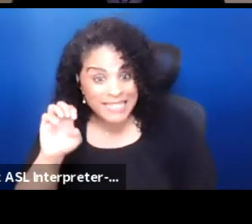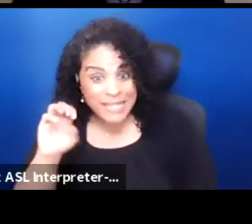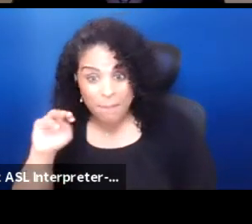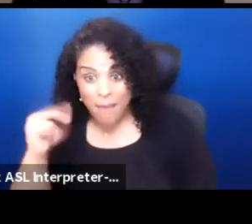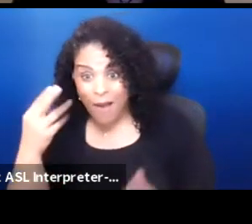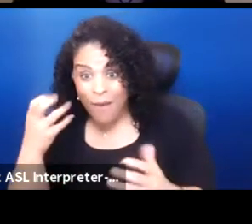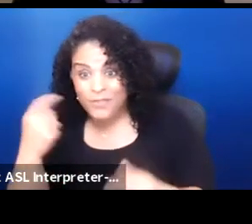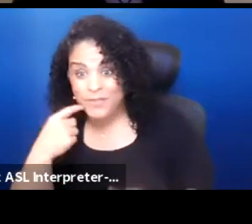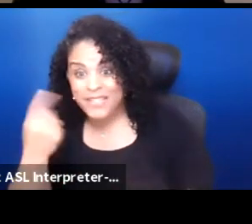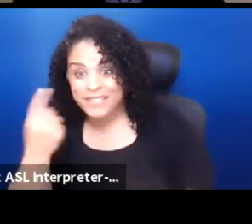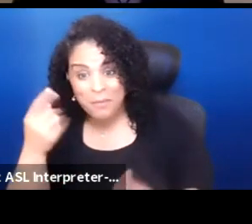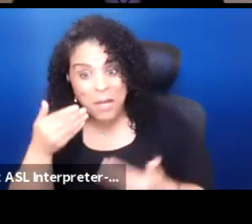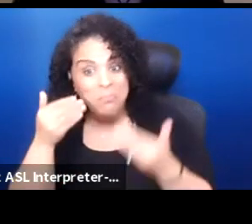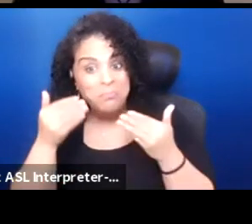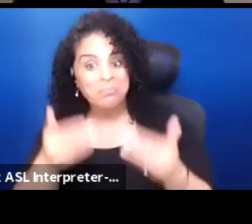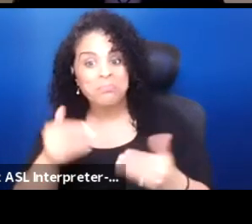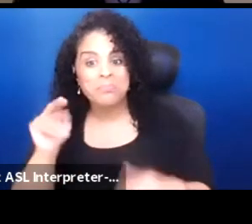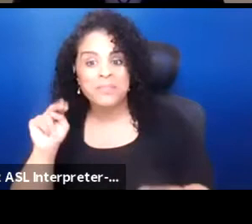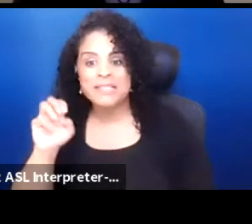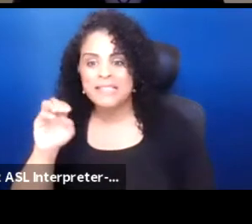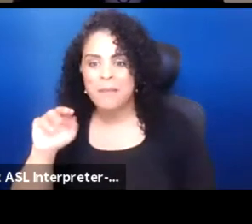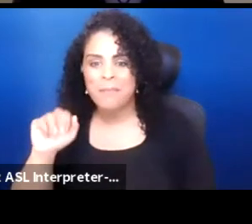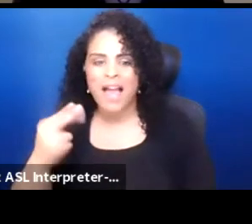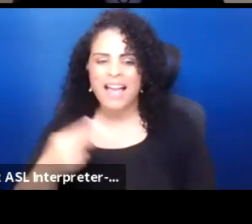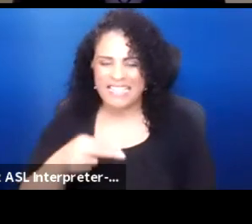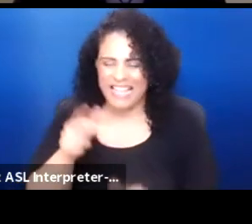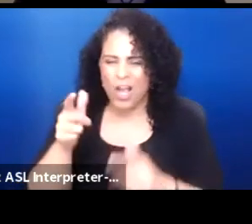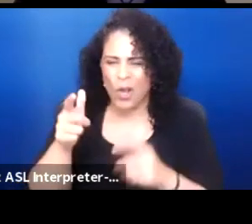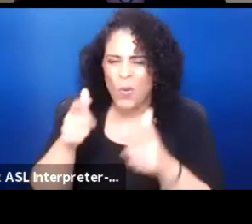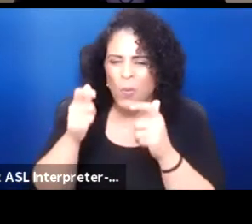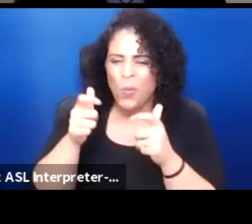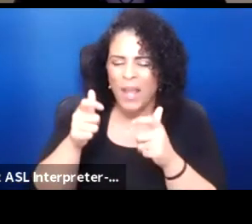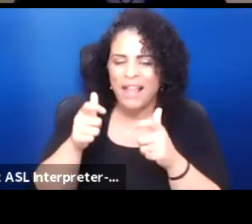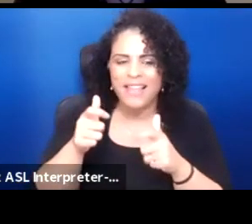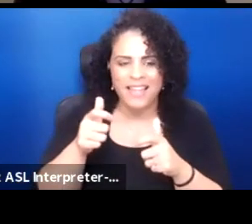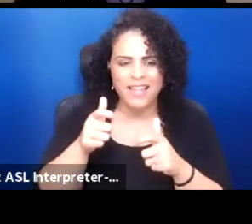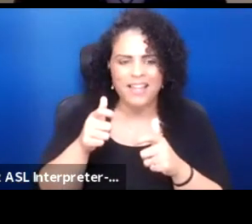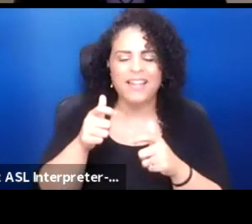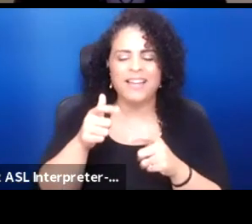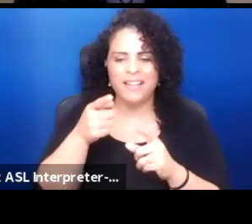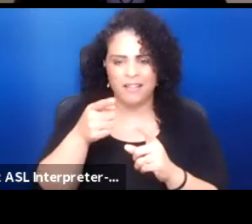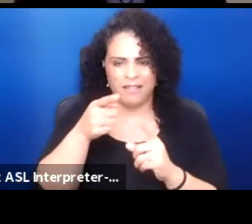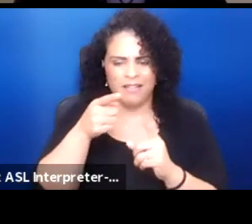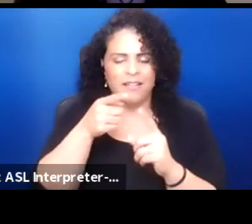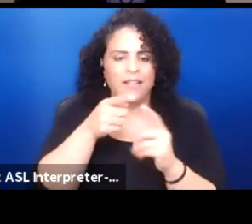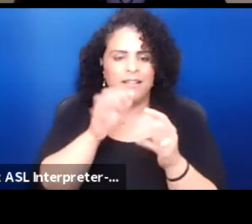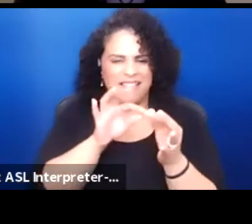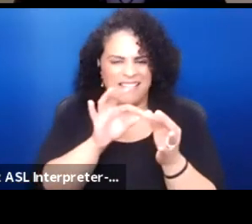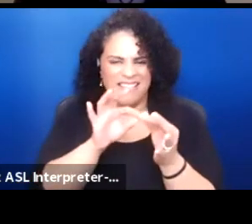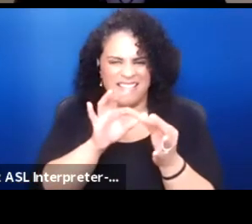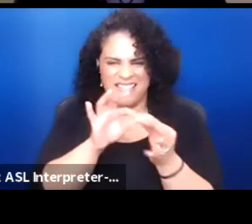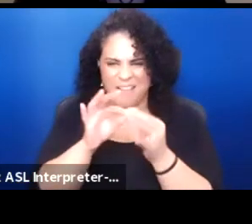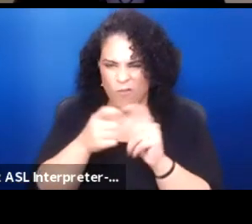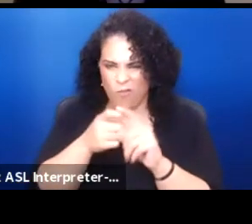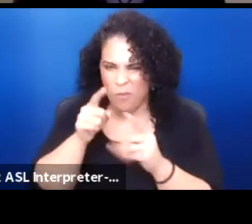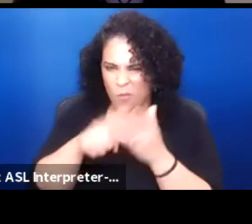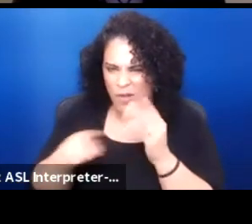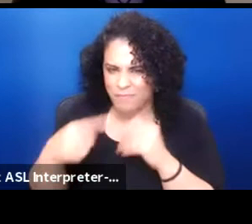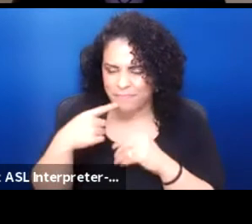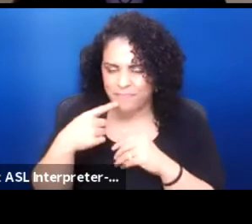Yes, alrighty. All right. Just quickly, going off of that. I always, you know, if I'm thinking